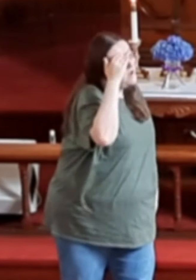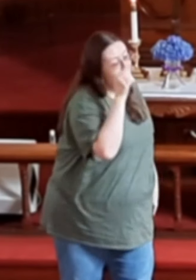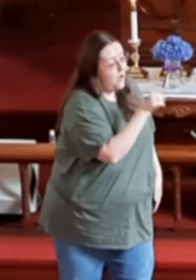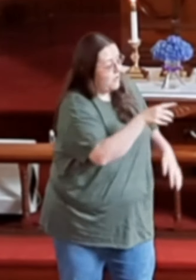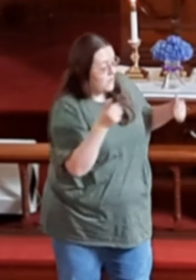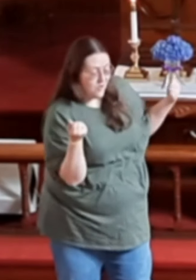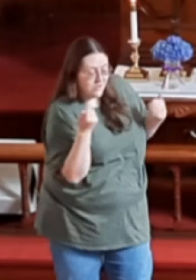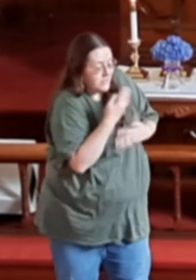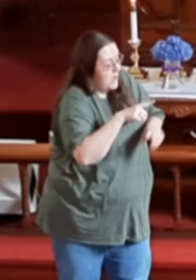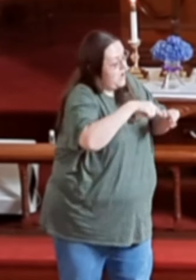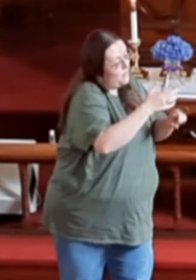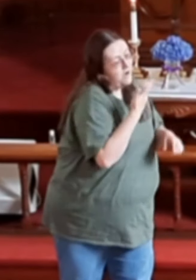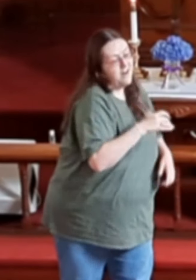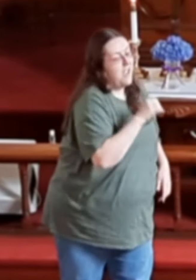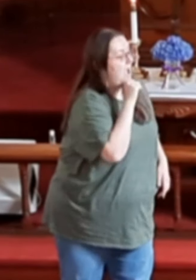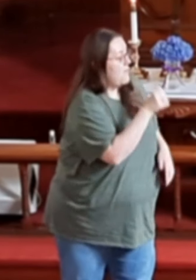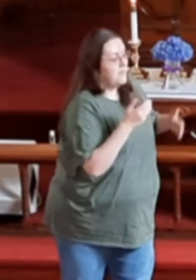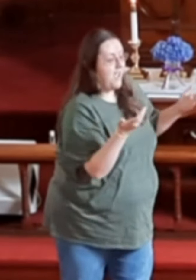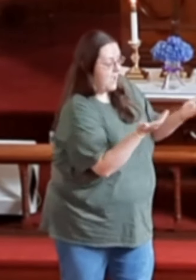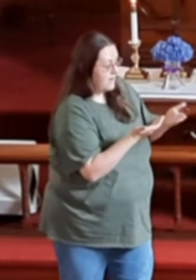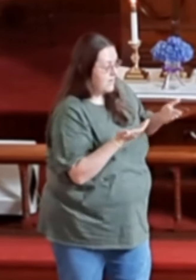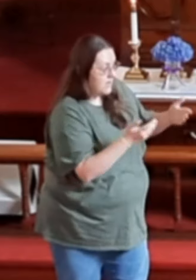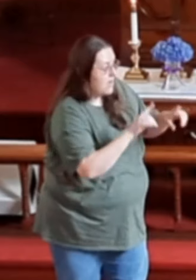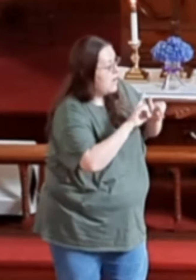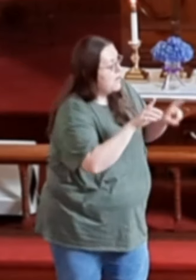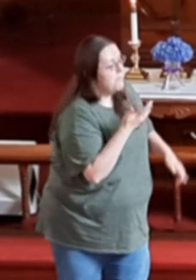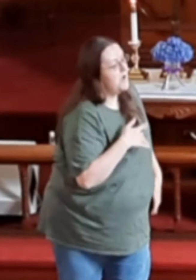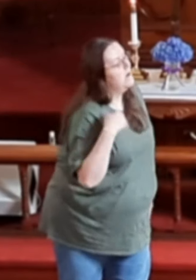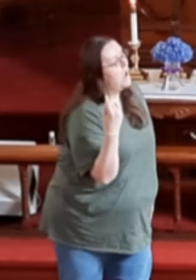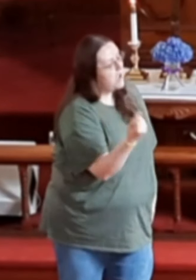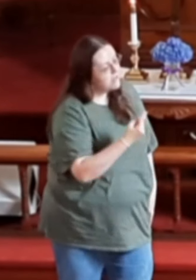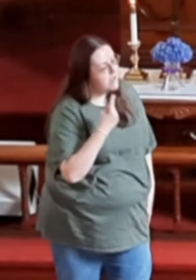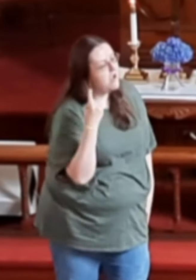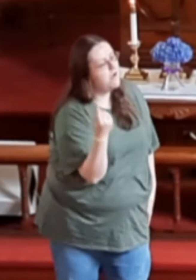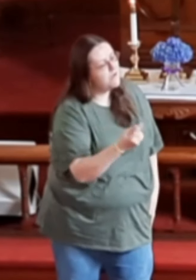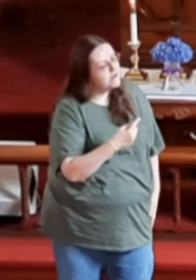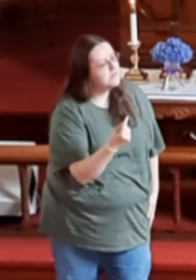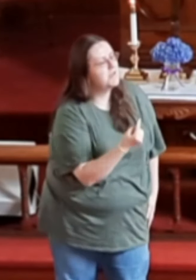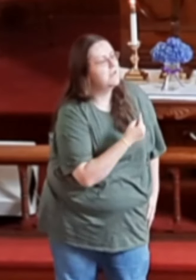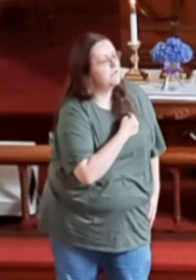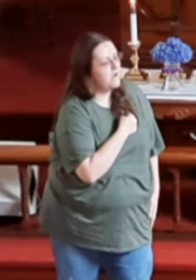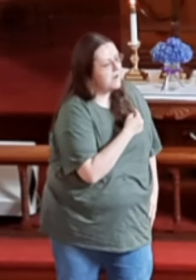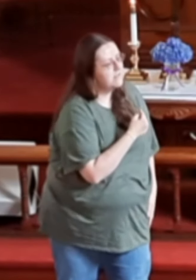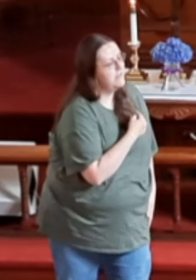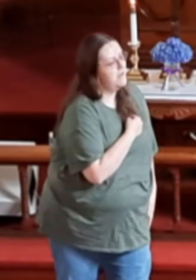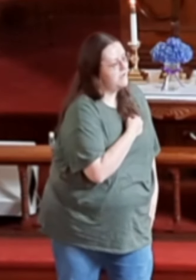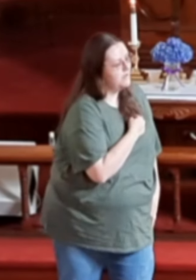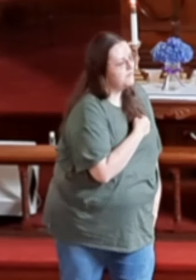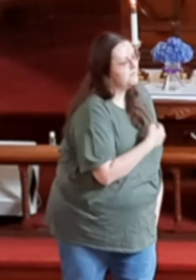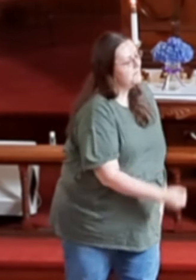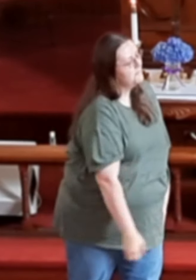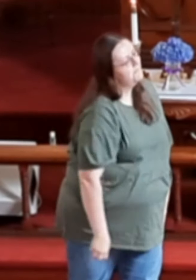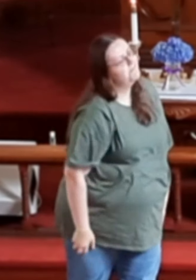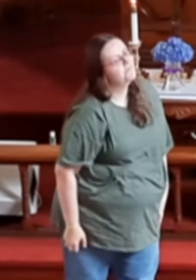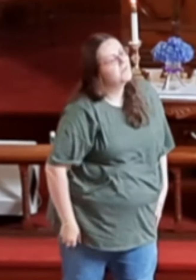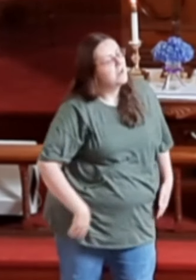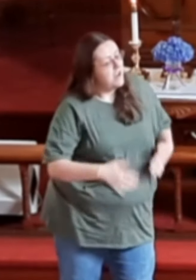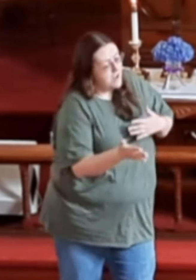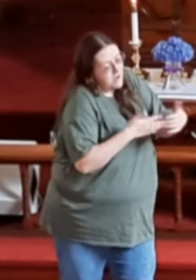I know you're scared when I'm not here But I'll always be right there